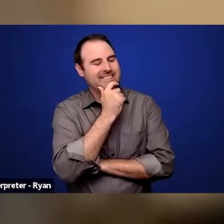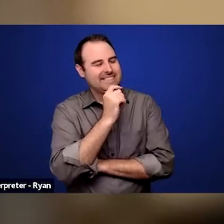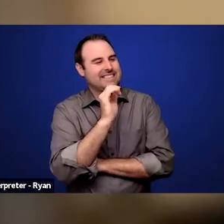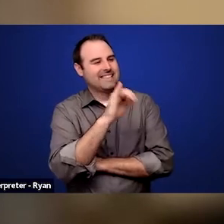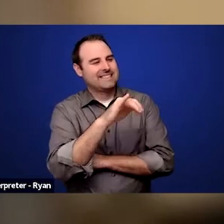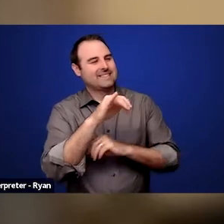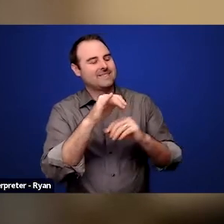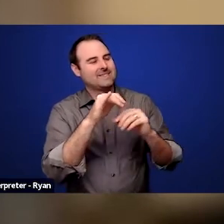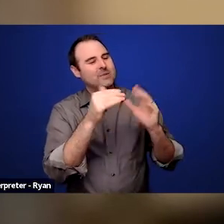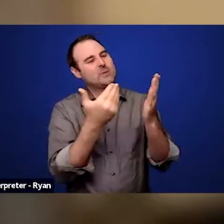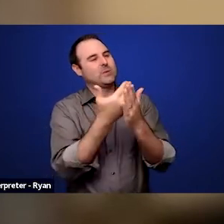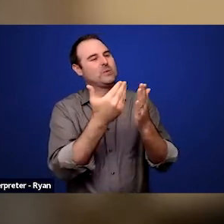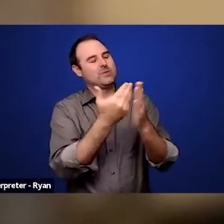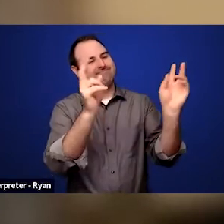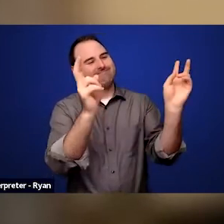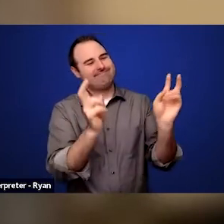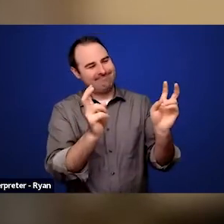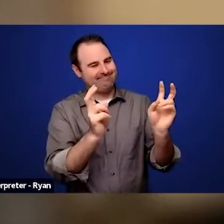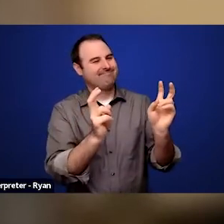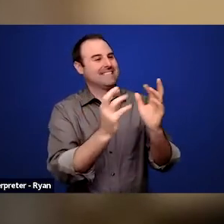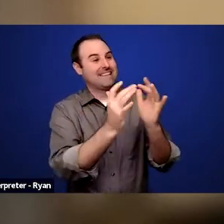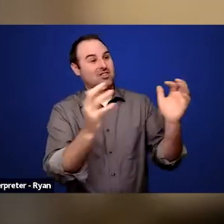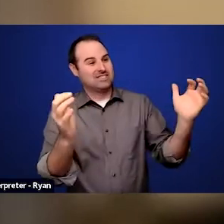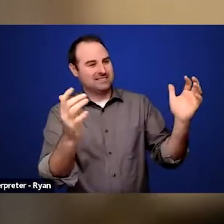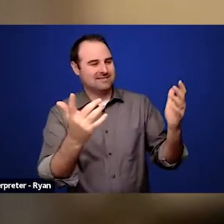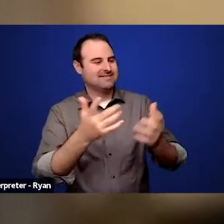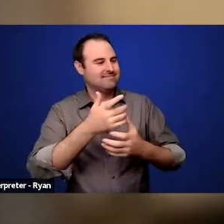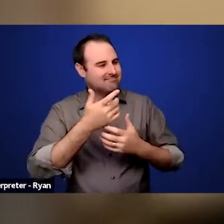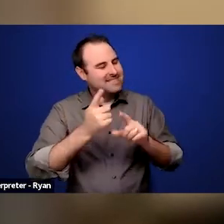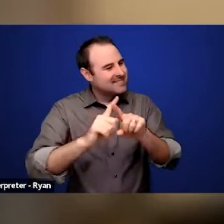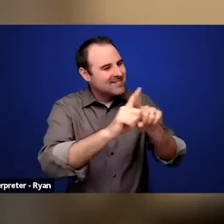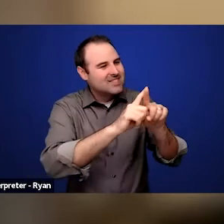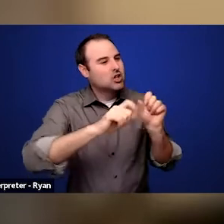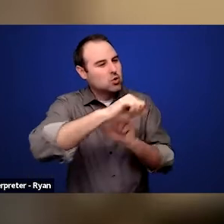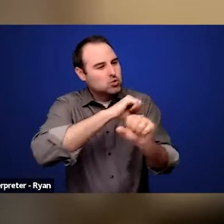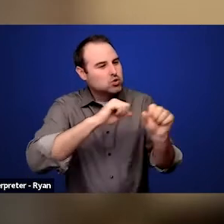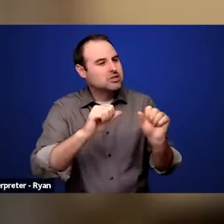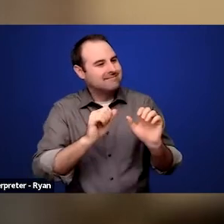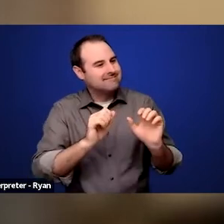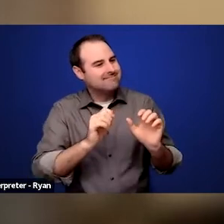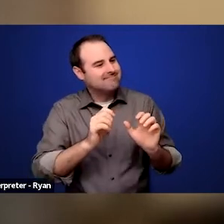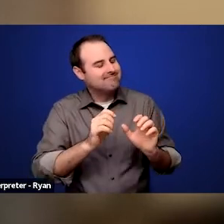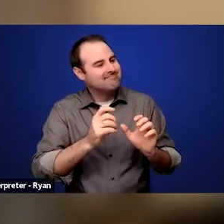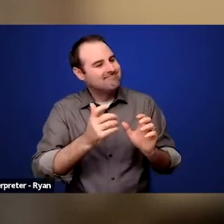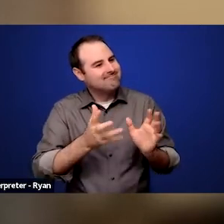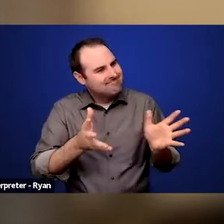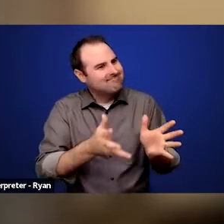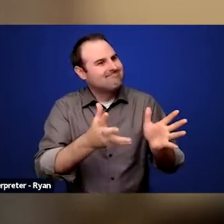among social movements everywhere. So if you think back, and I did see Linda Tom's Barker's question here